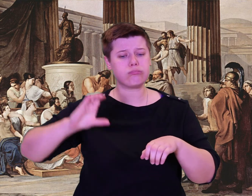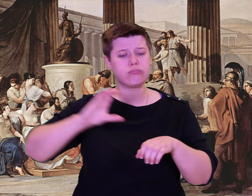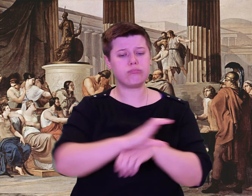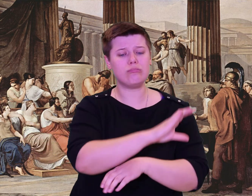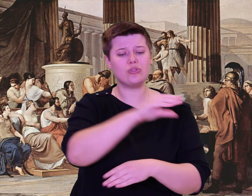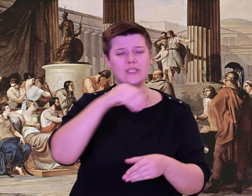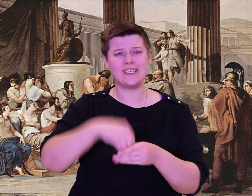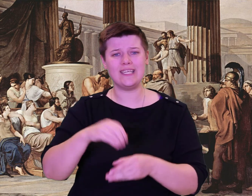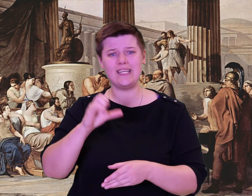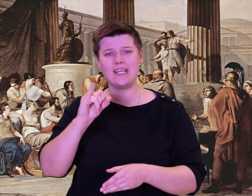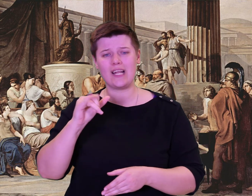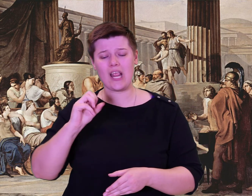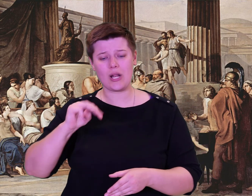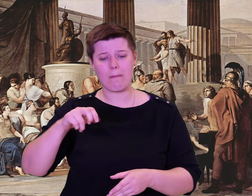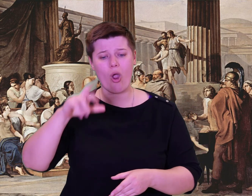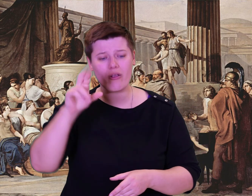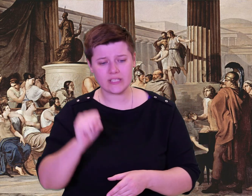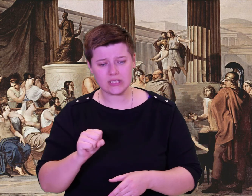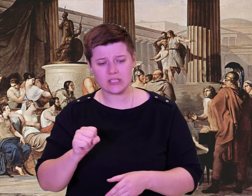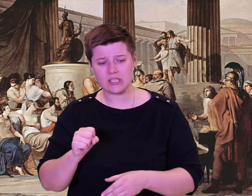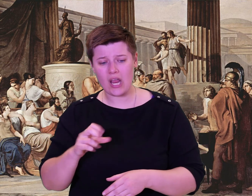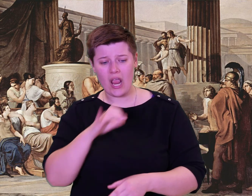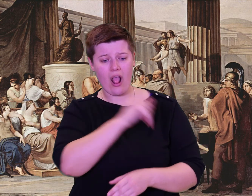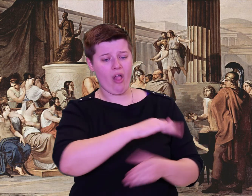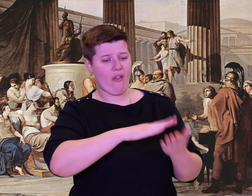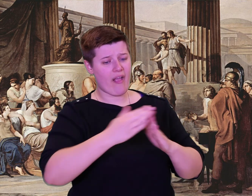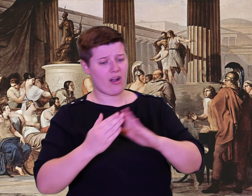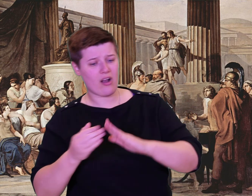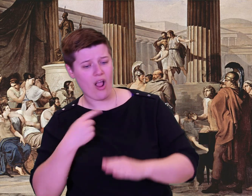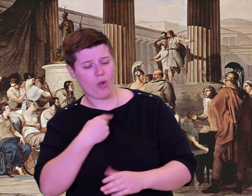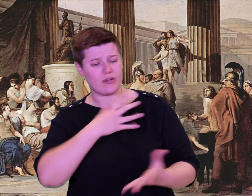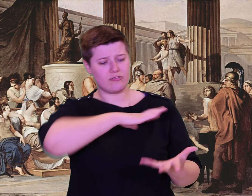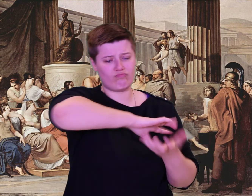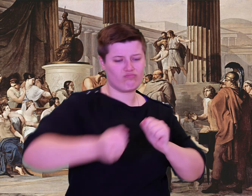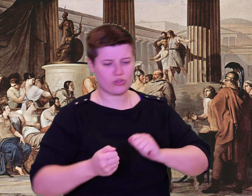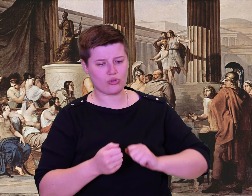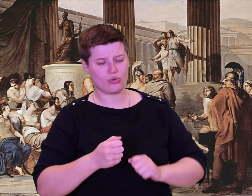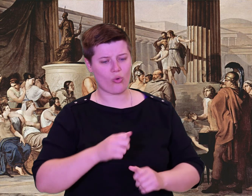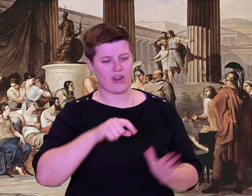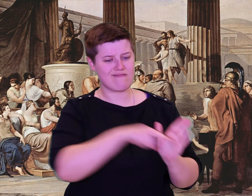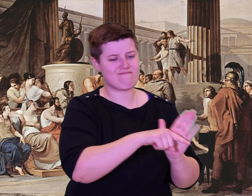I sacked the town and killed the men.